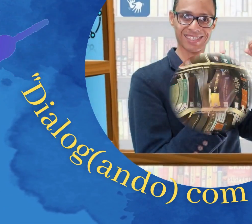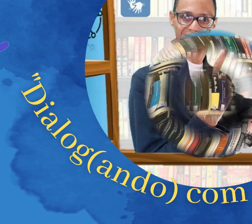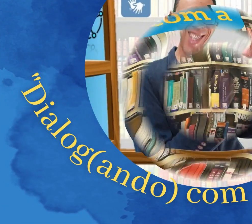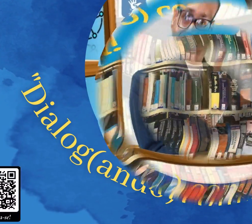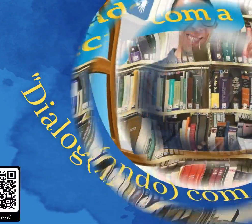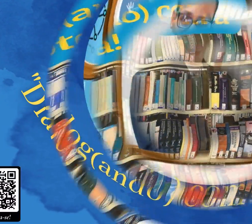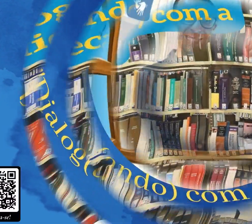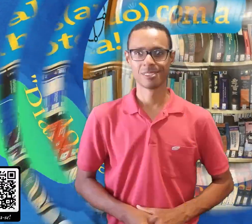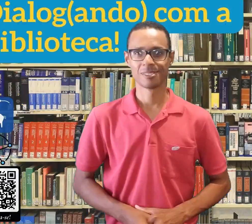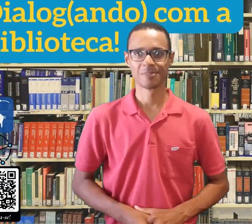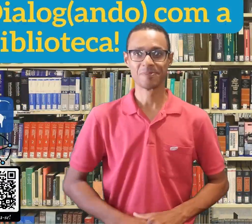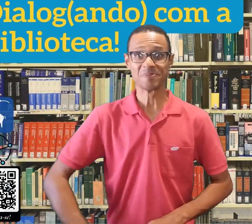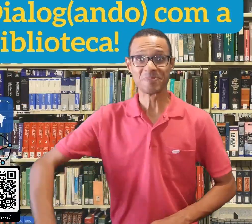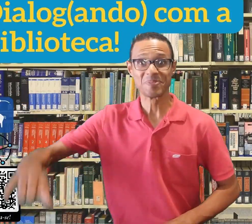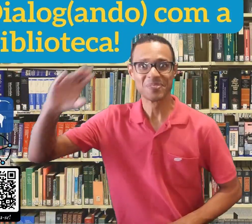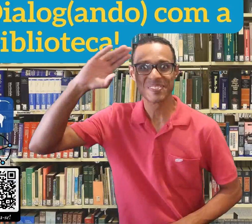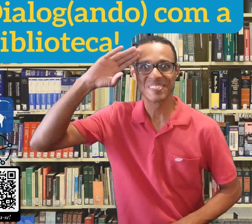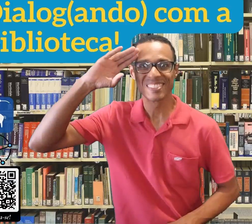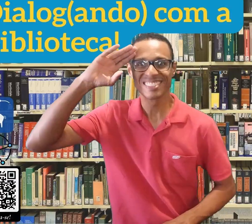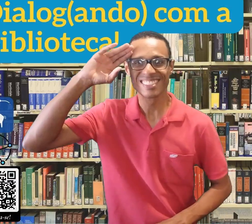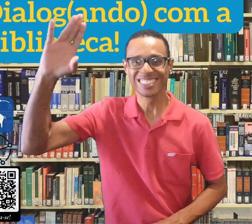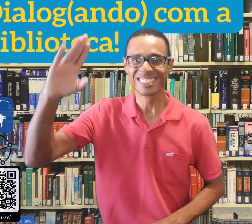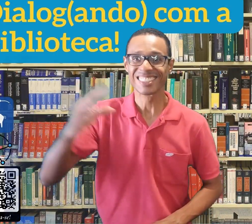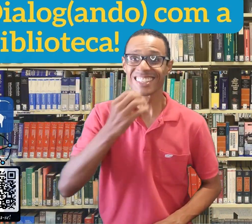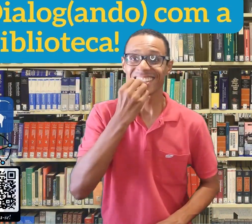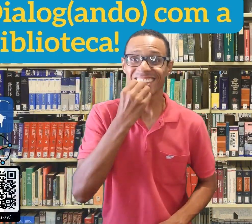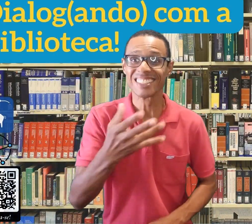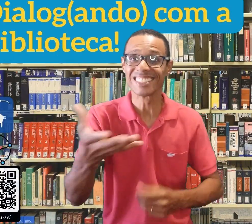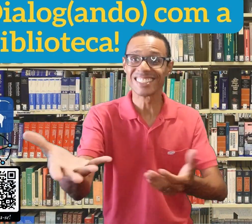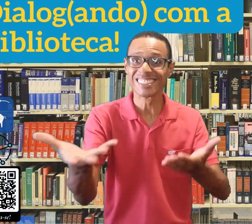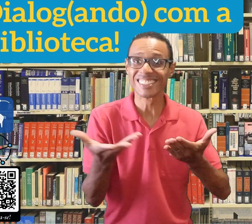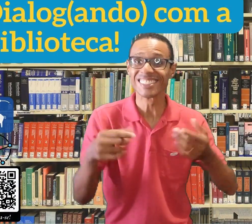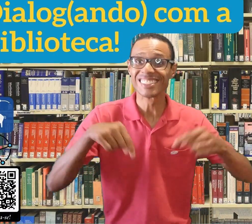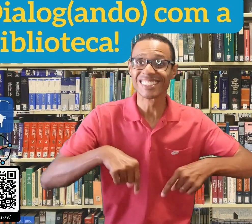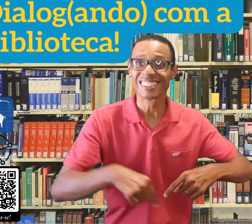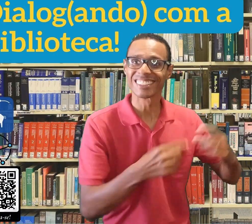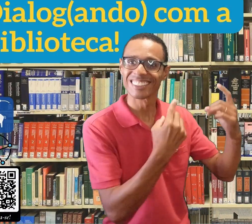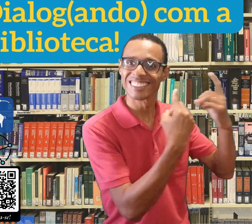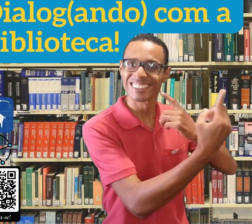PRORROGADO PARA 17 DE MARÇO - 19h30!